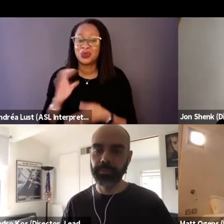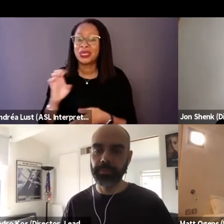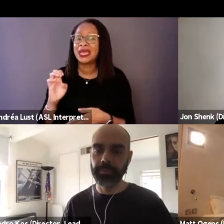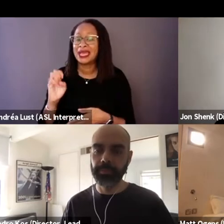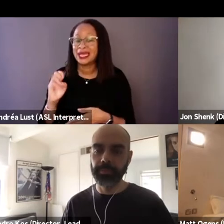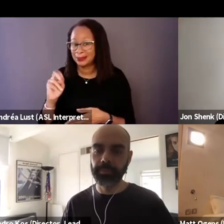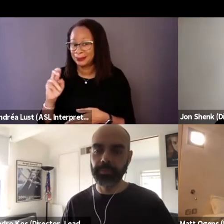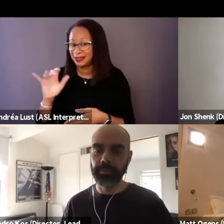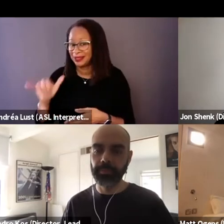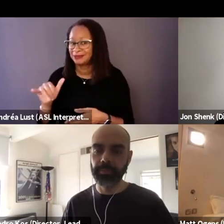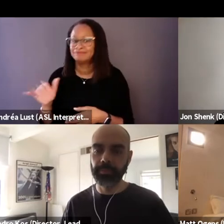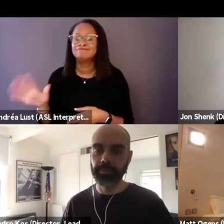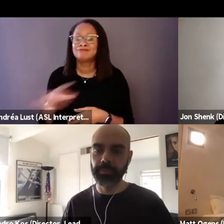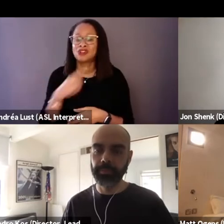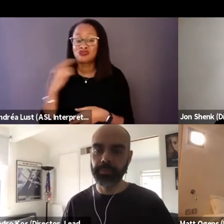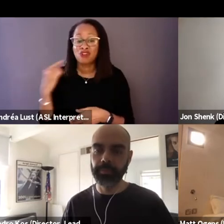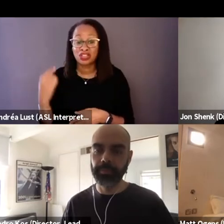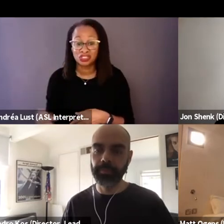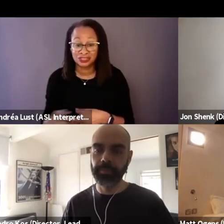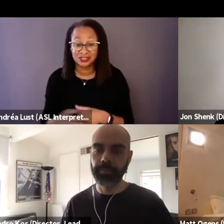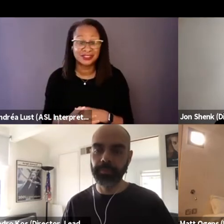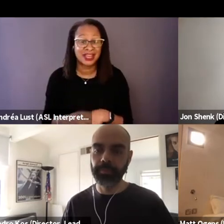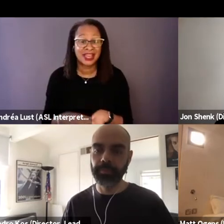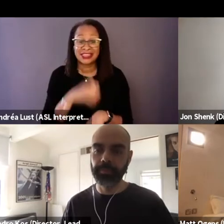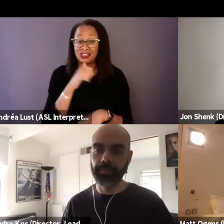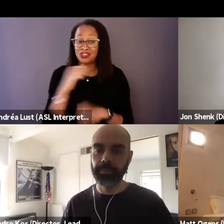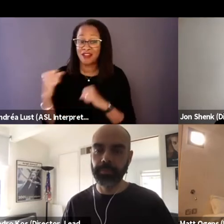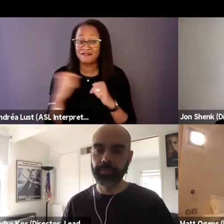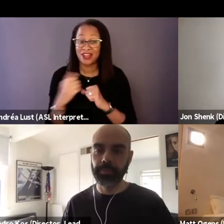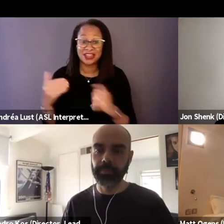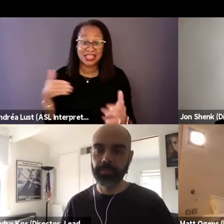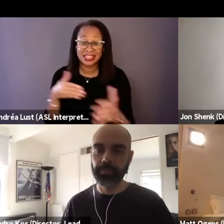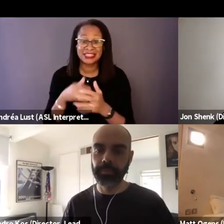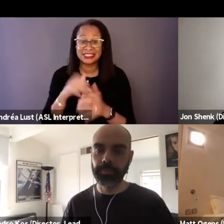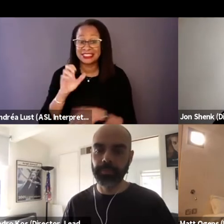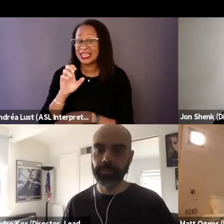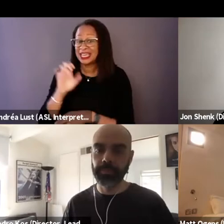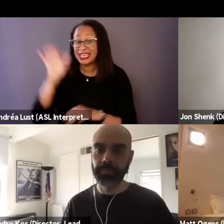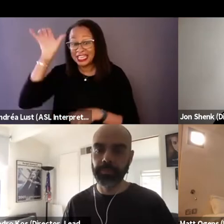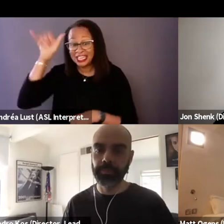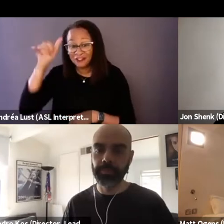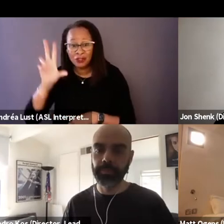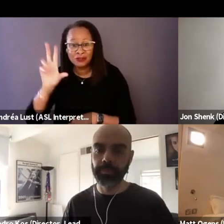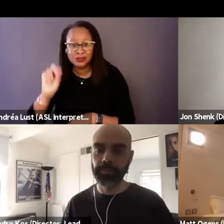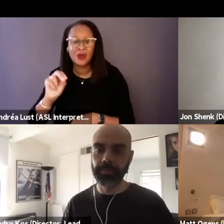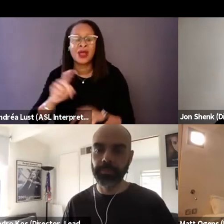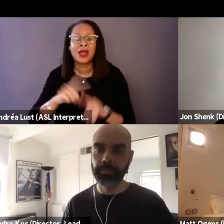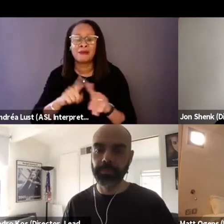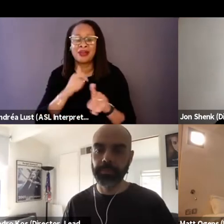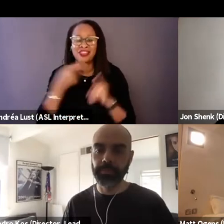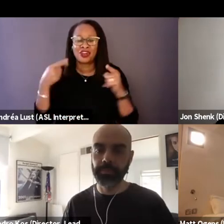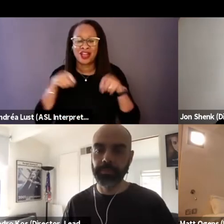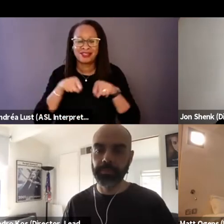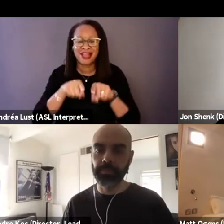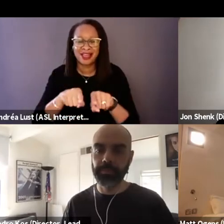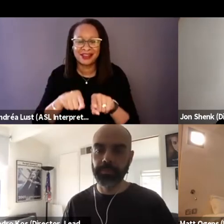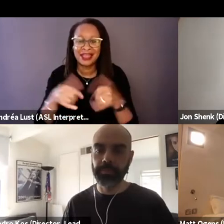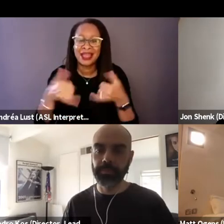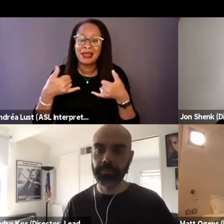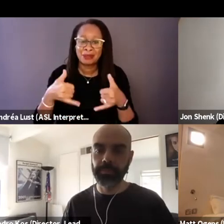and they are not really fighting against the evil doers, but they are aligning with them and recruiting them.